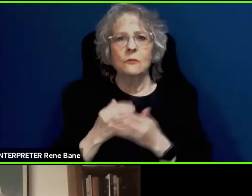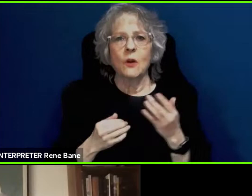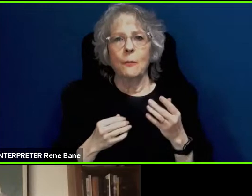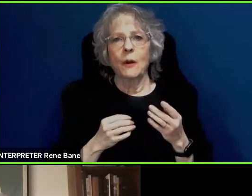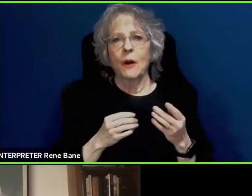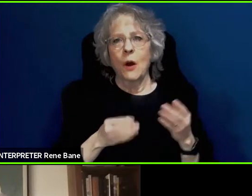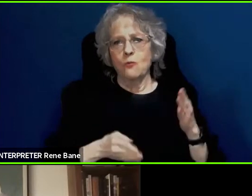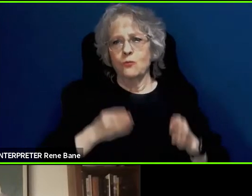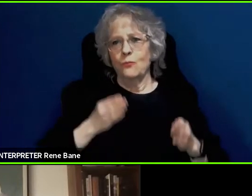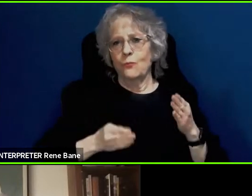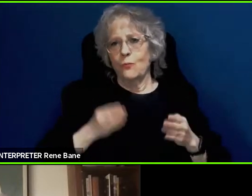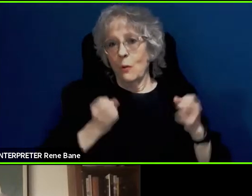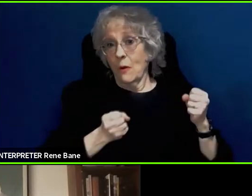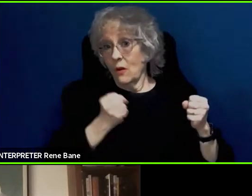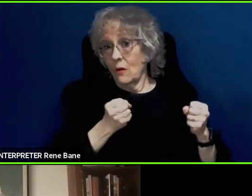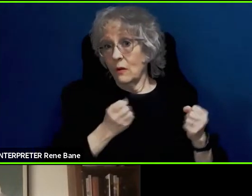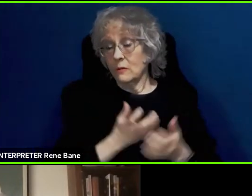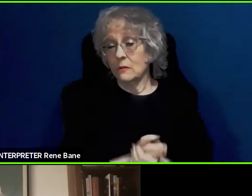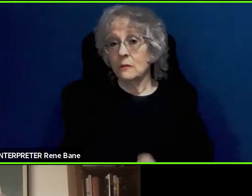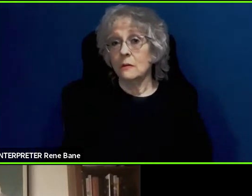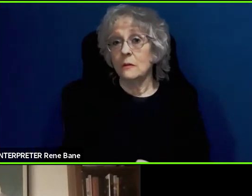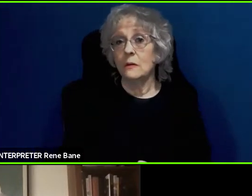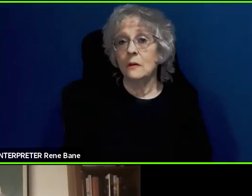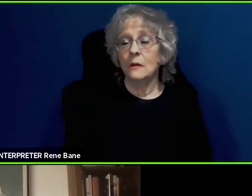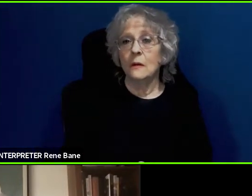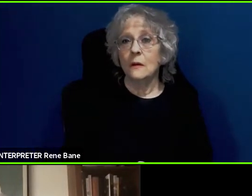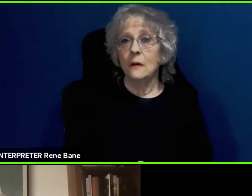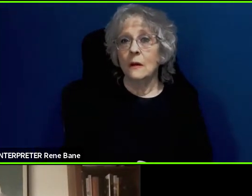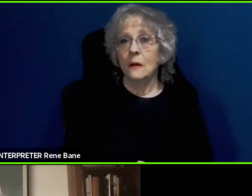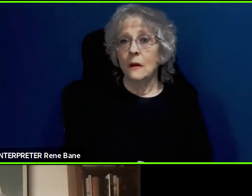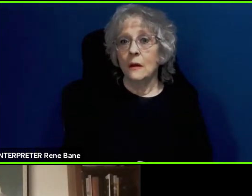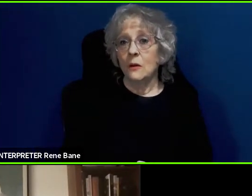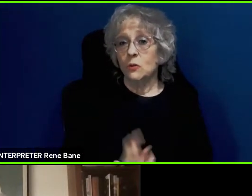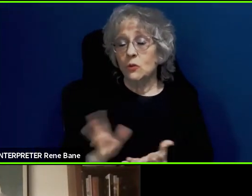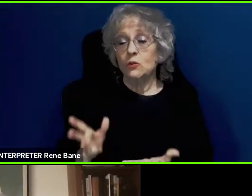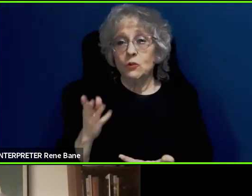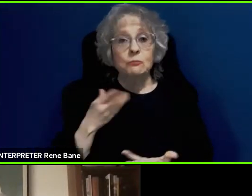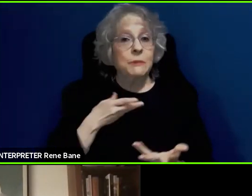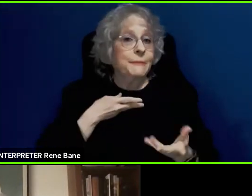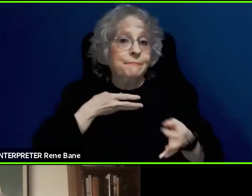I was wondering if you had some, share some thoughts on what the visual presentation